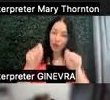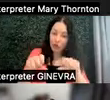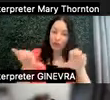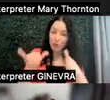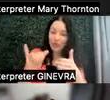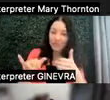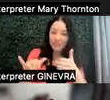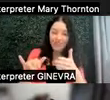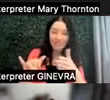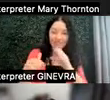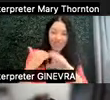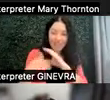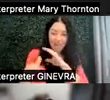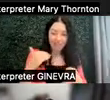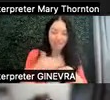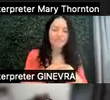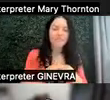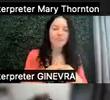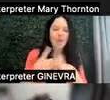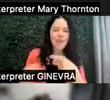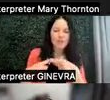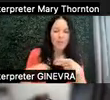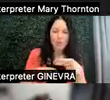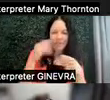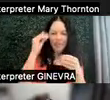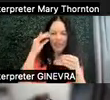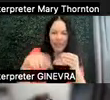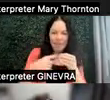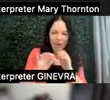And so when we think about how we support our students,